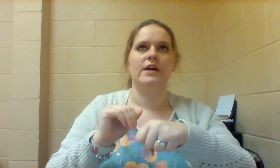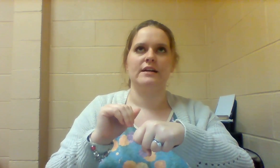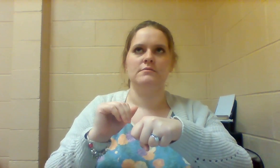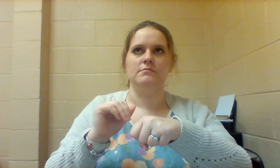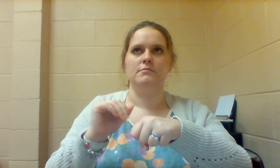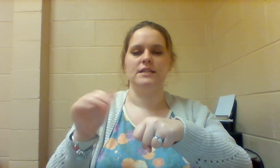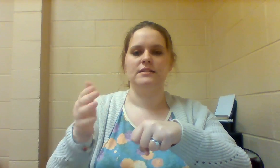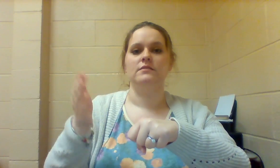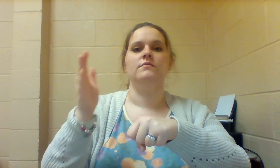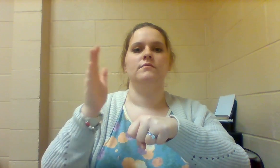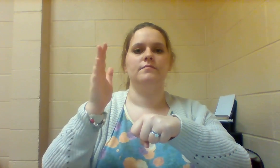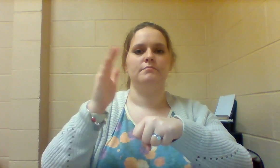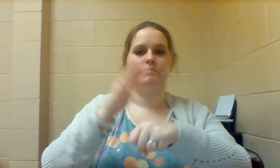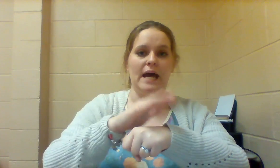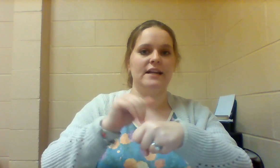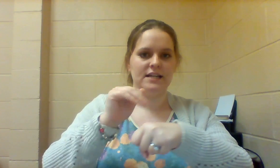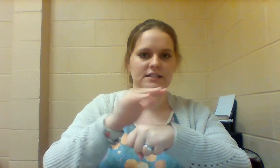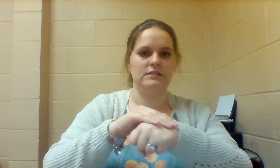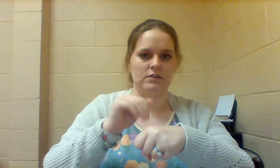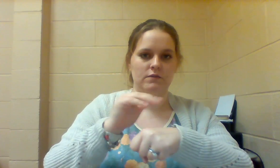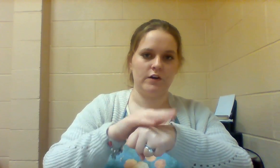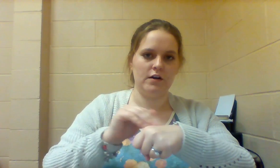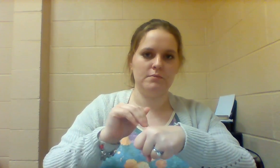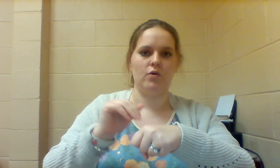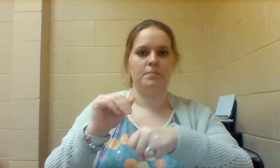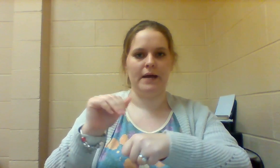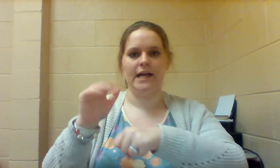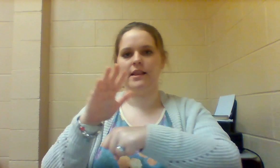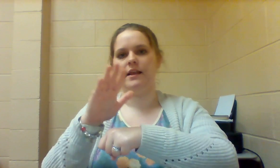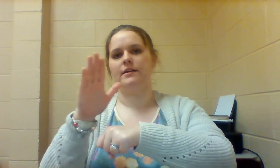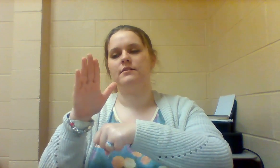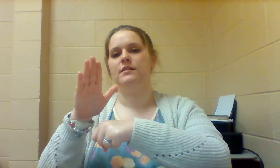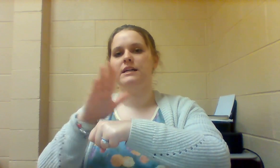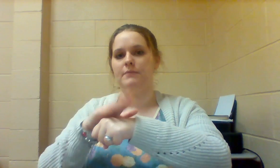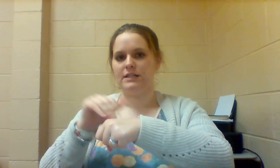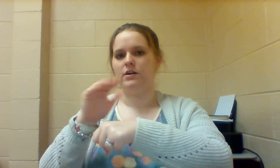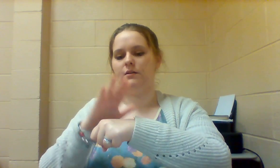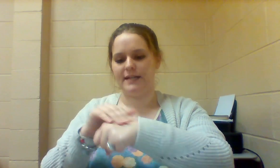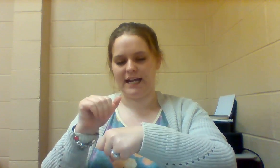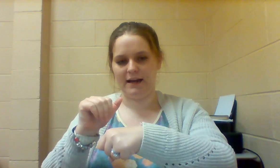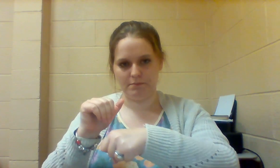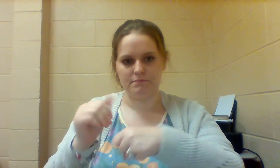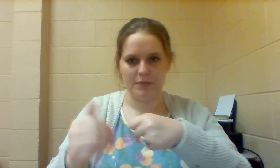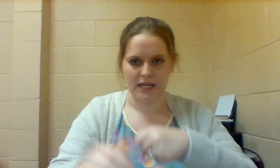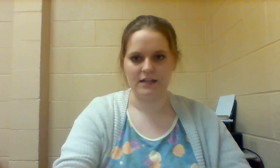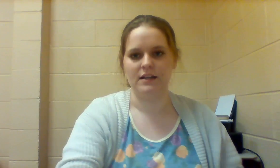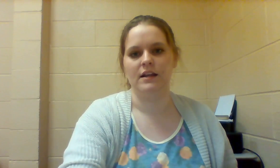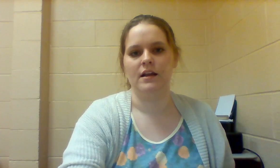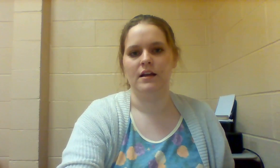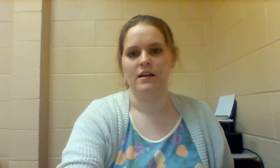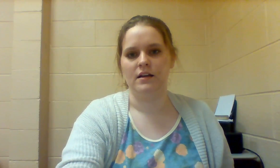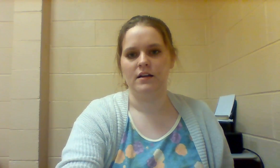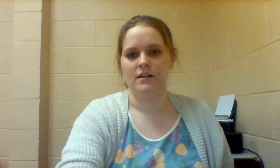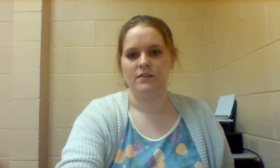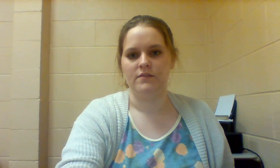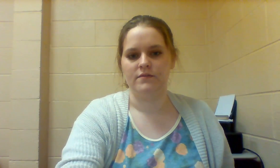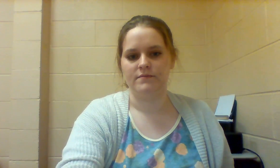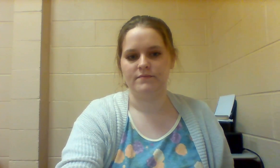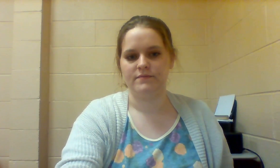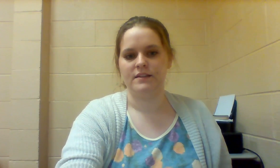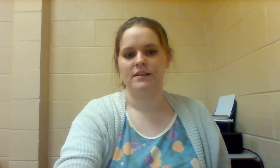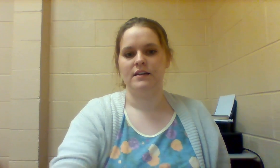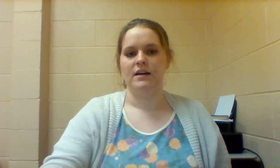So that can mean PETTING the verb or PET like my dog, my cat PET